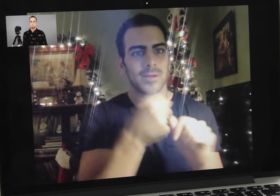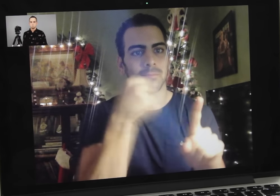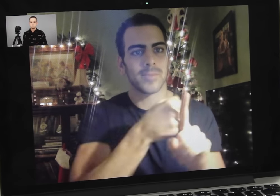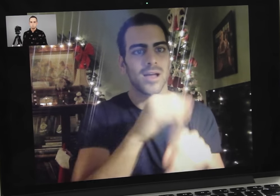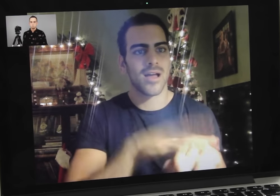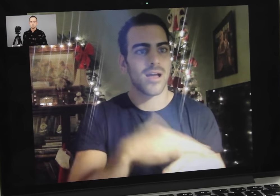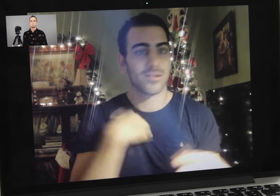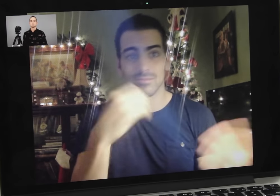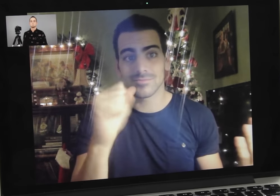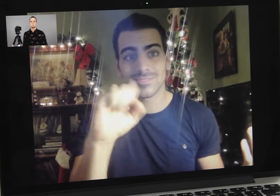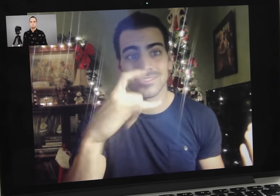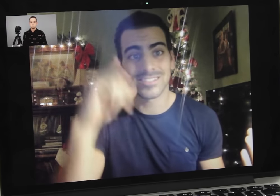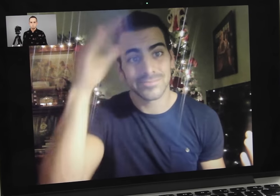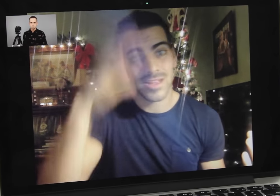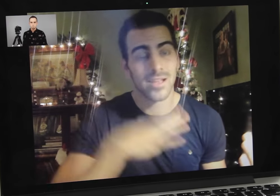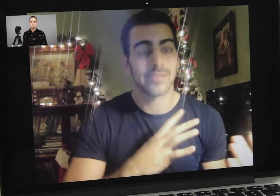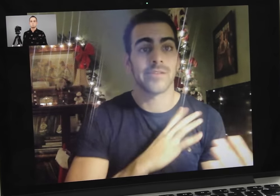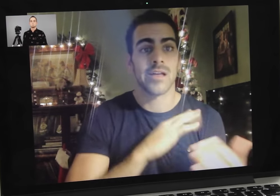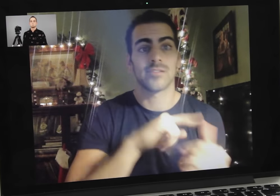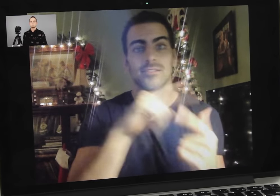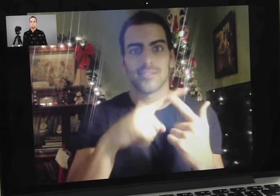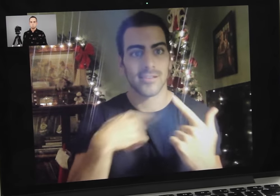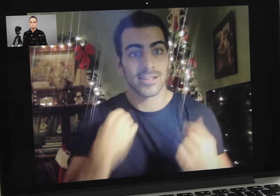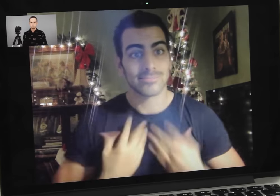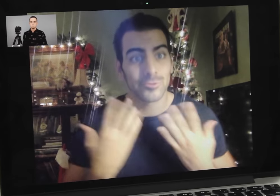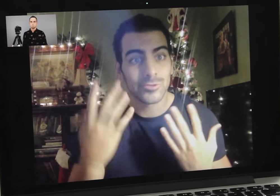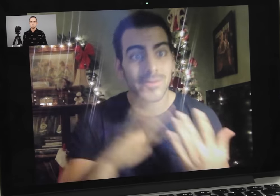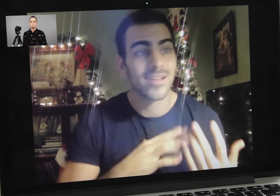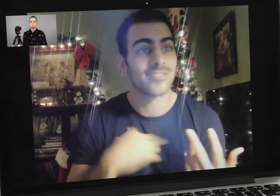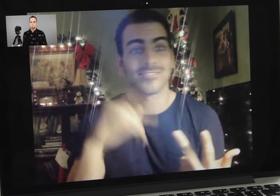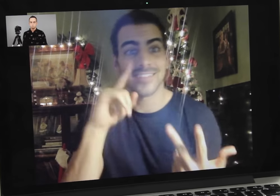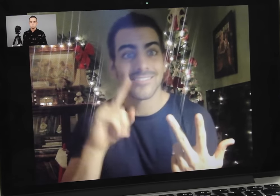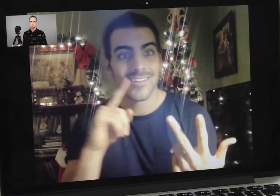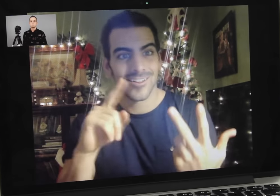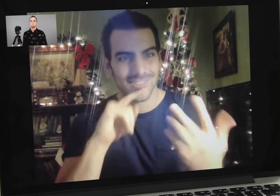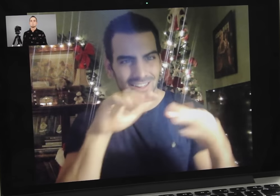I’m a sexy man - fine - but I’m also an inspirational figure, and I’m Deaf.